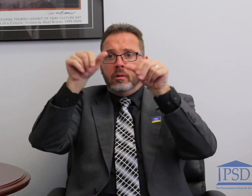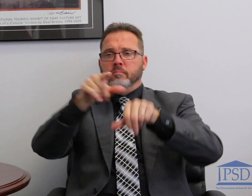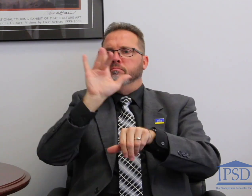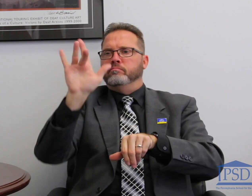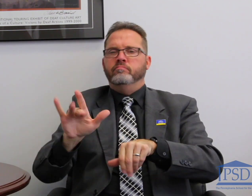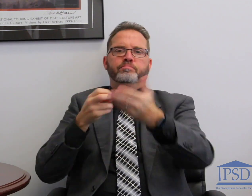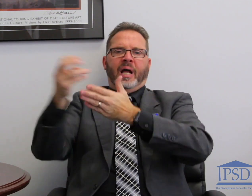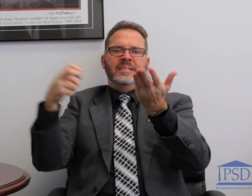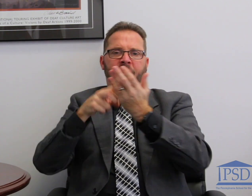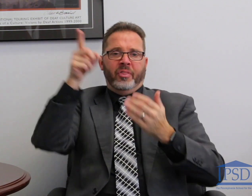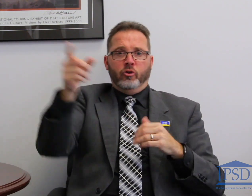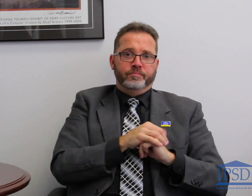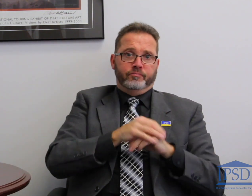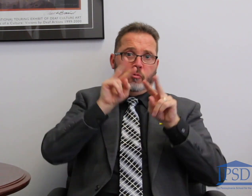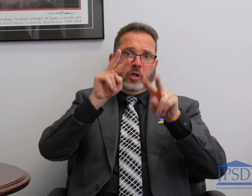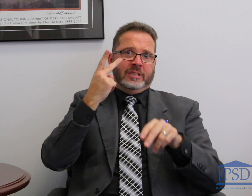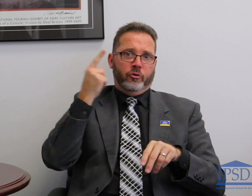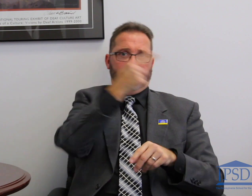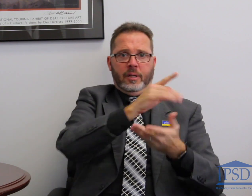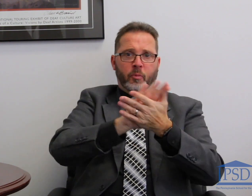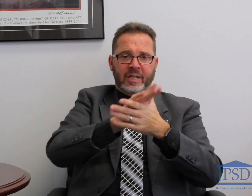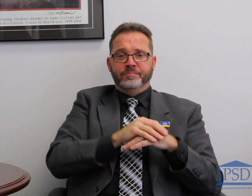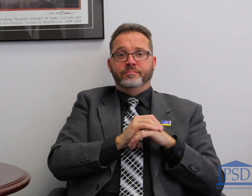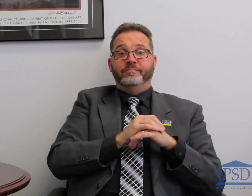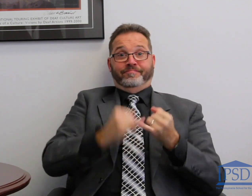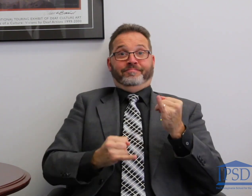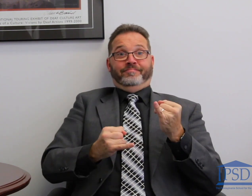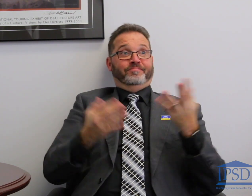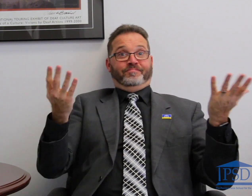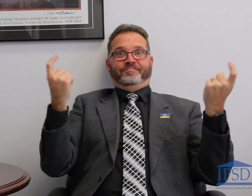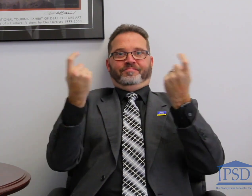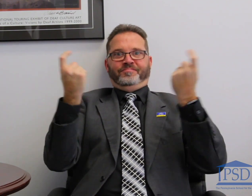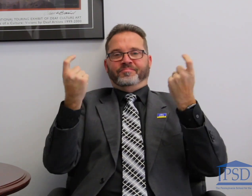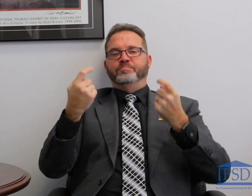social media and Facebook page about how buy tickets from them. I also wanted to